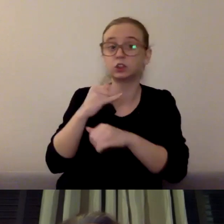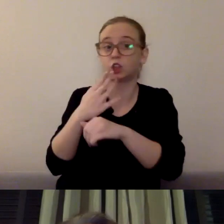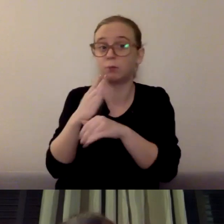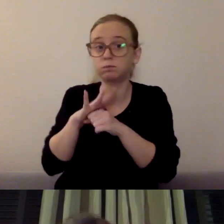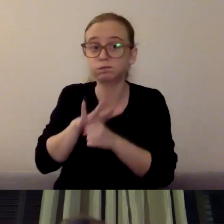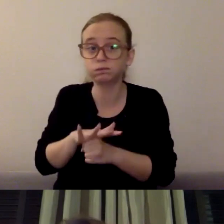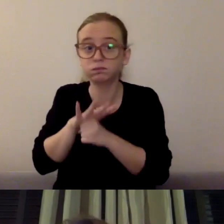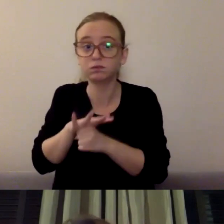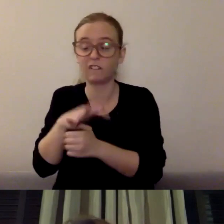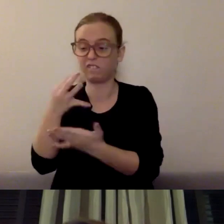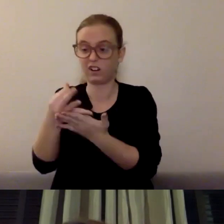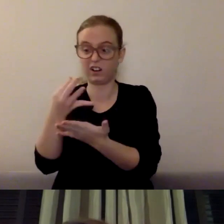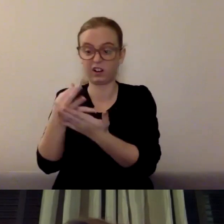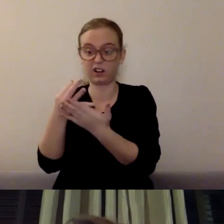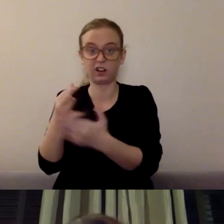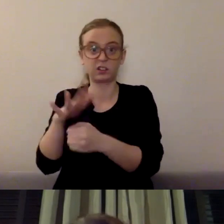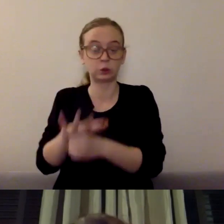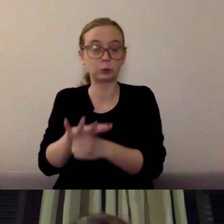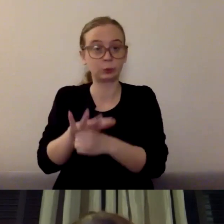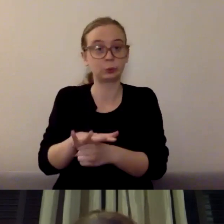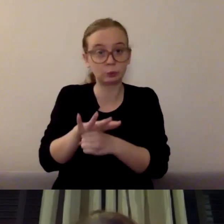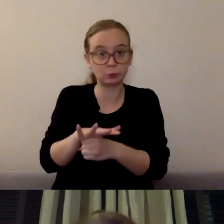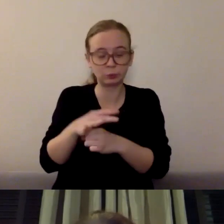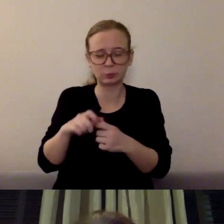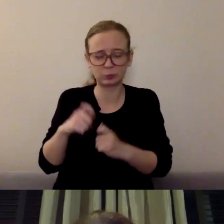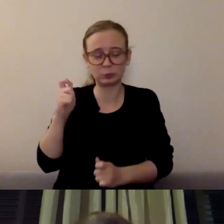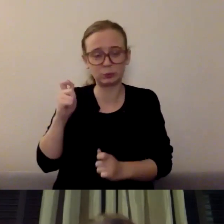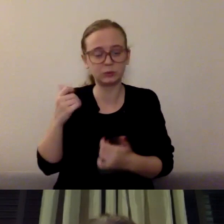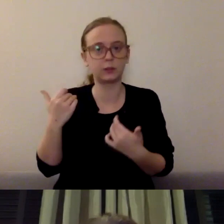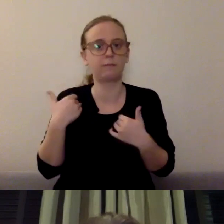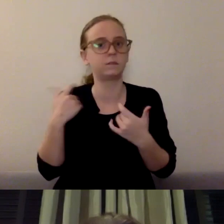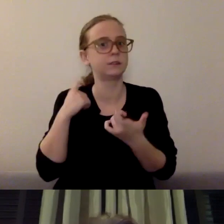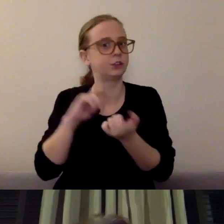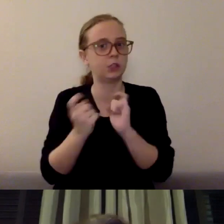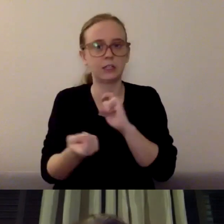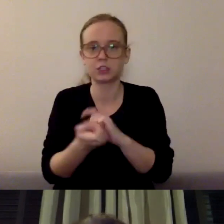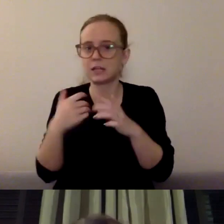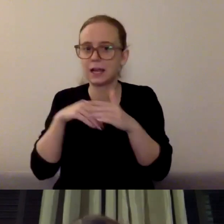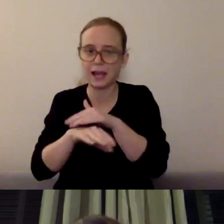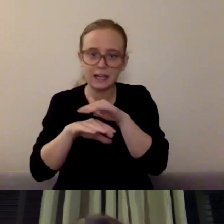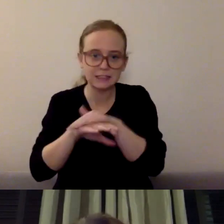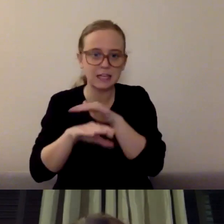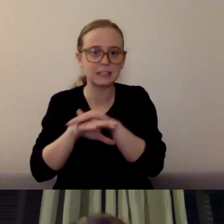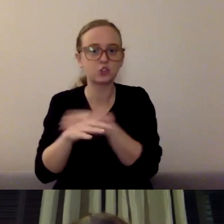There are changes in access to basic necessities; access to health insurance, access to housing and food.